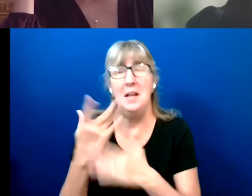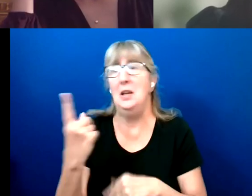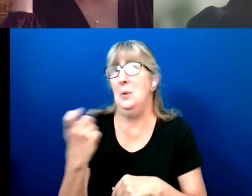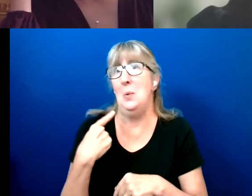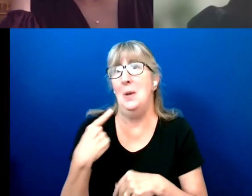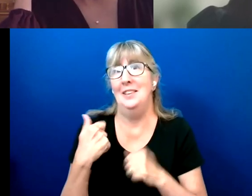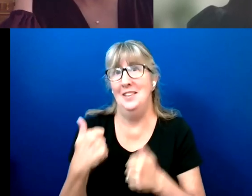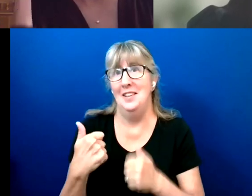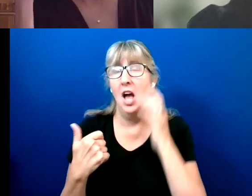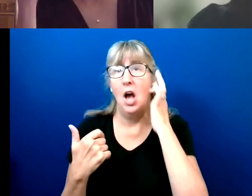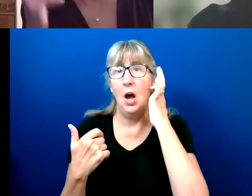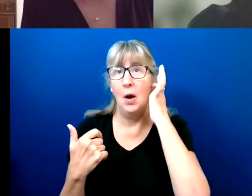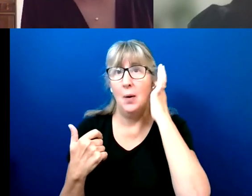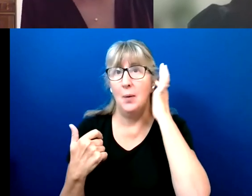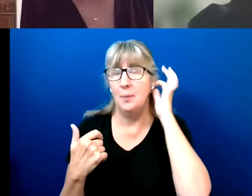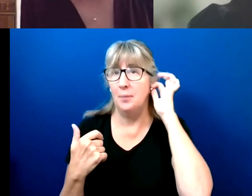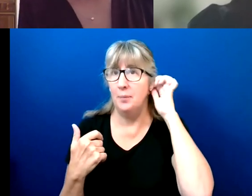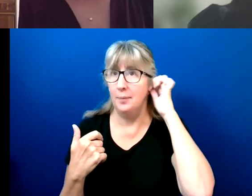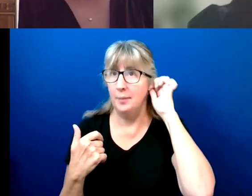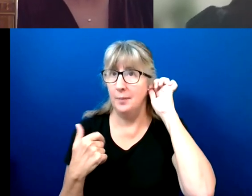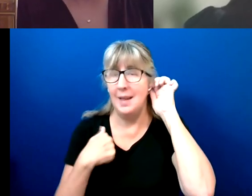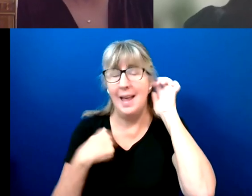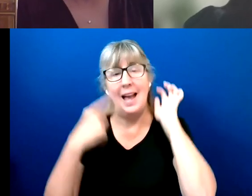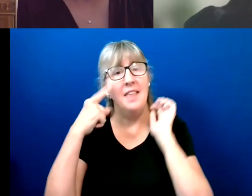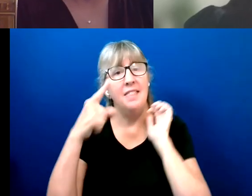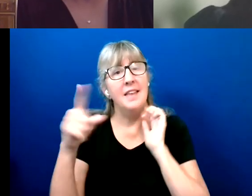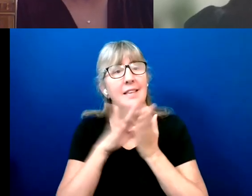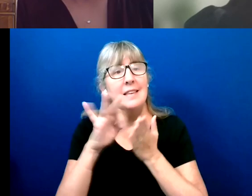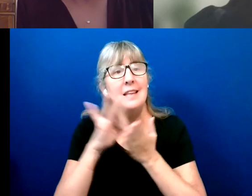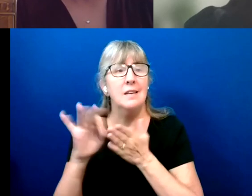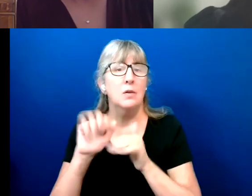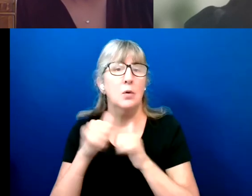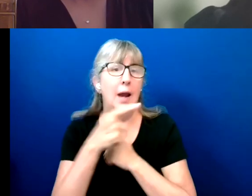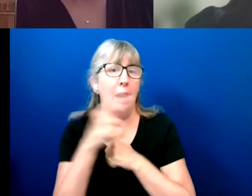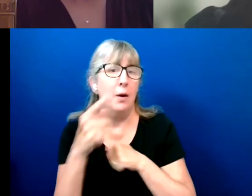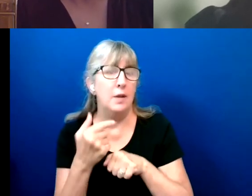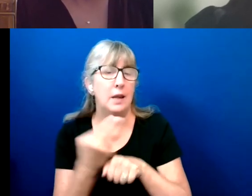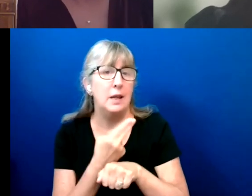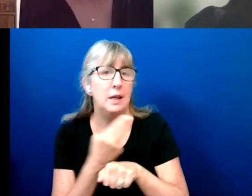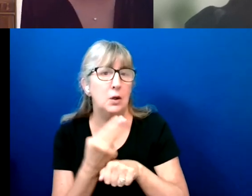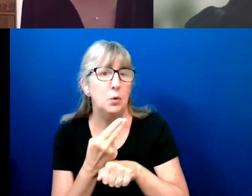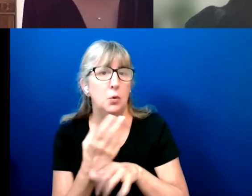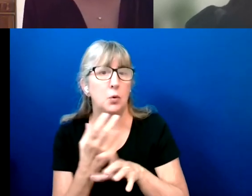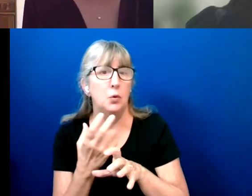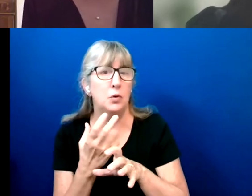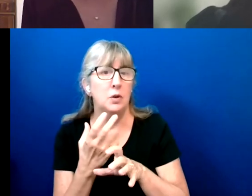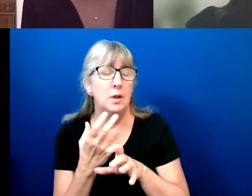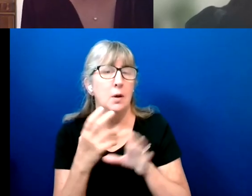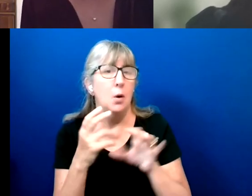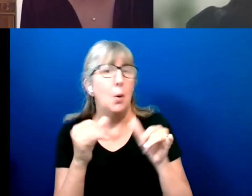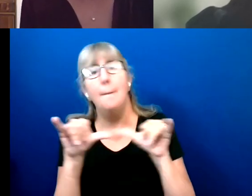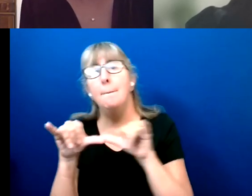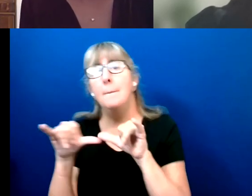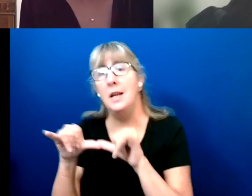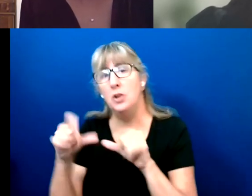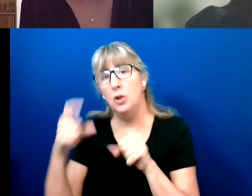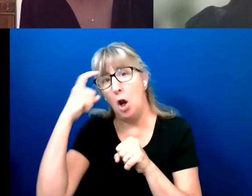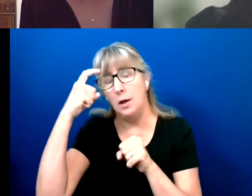I think the Census, the way they use cognitive or measure cognitive disabilities has some difficulties.